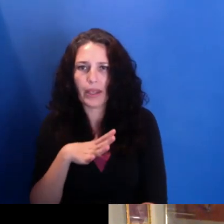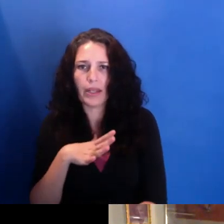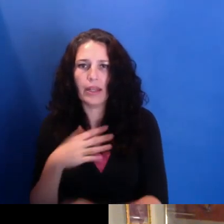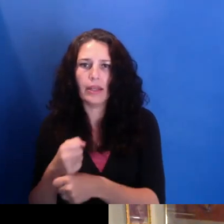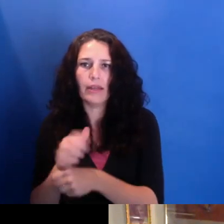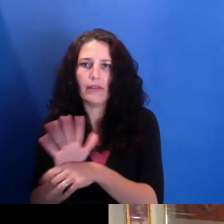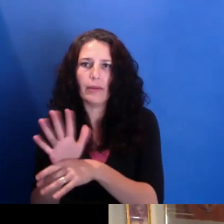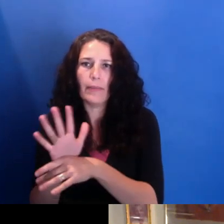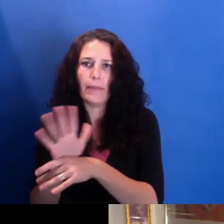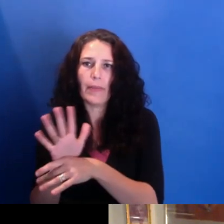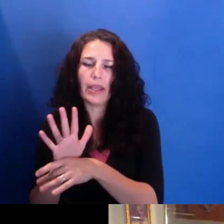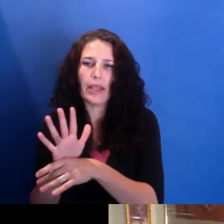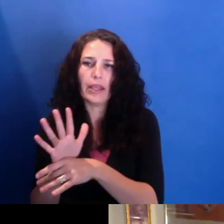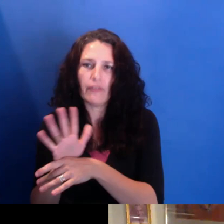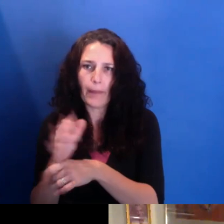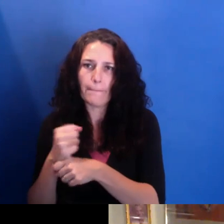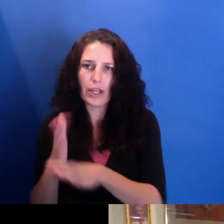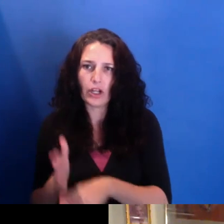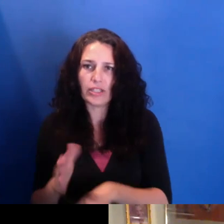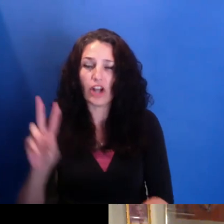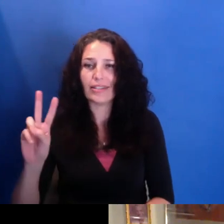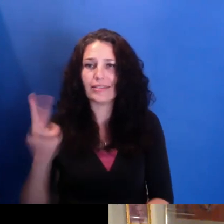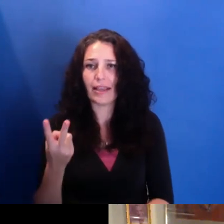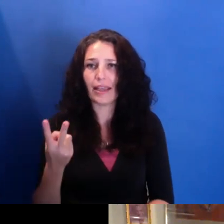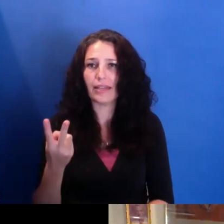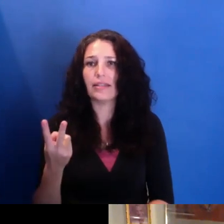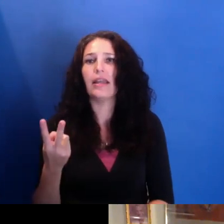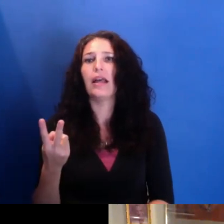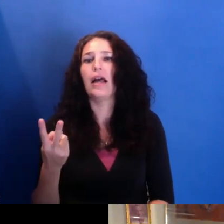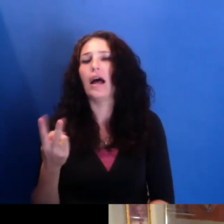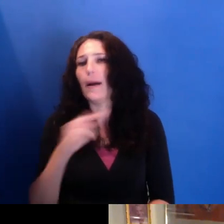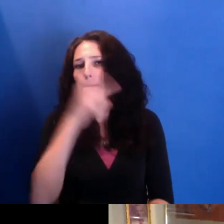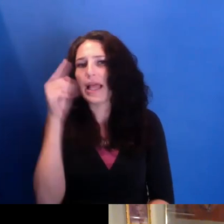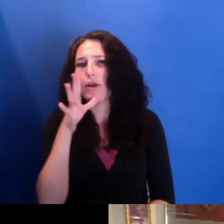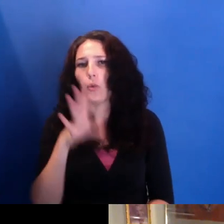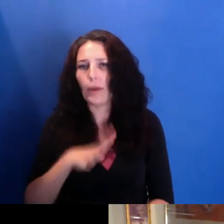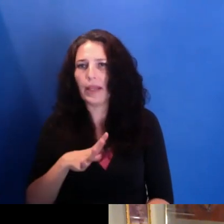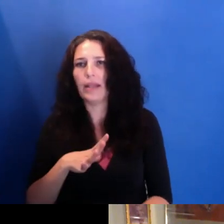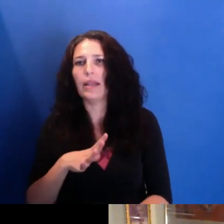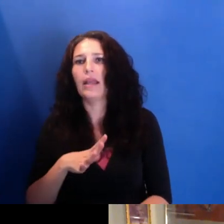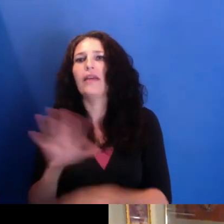Conference is happening virtually. And-- oh. There's some questions. Sorry.